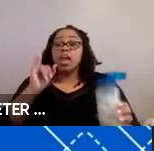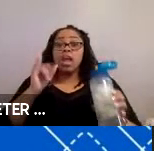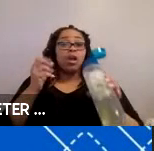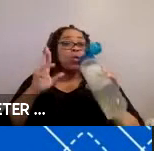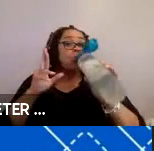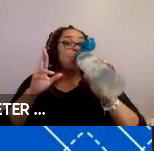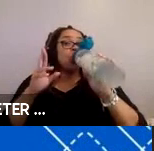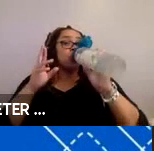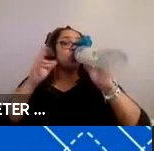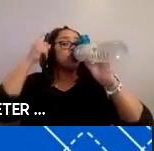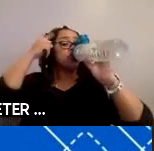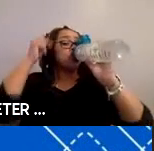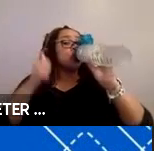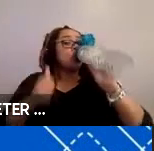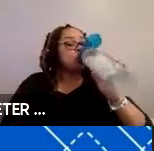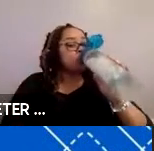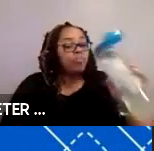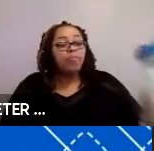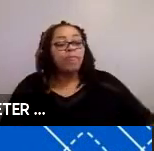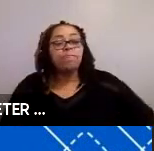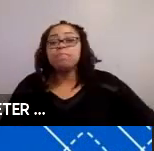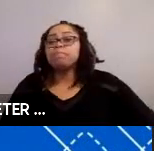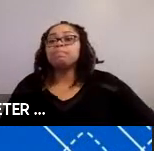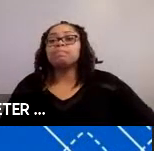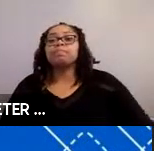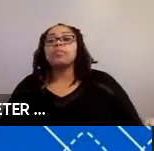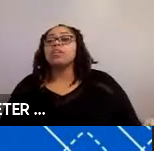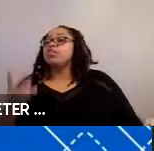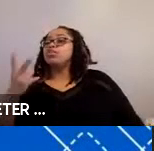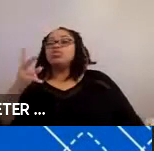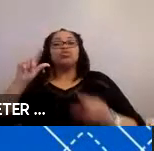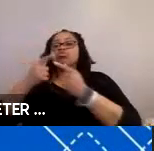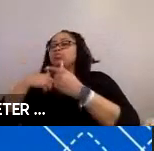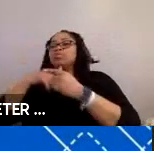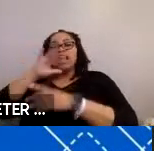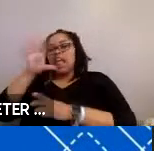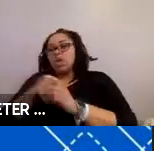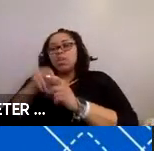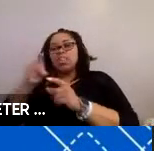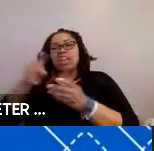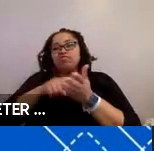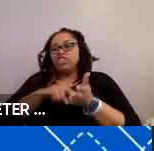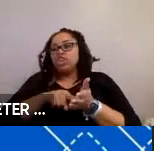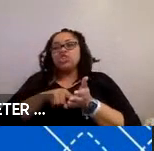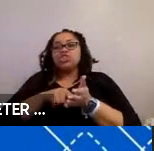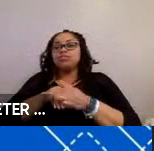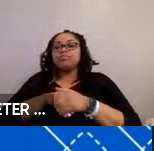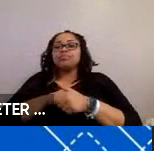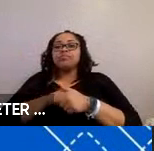Those were two groups we just did not include in that research. We